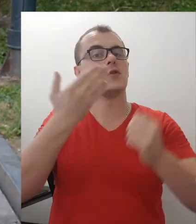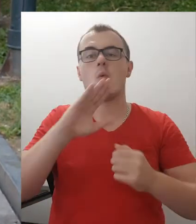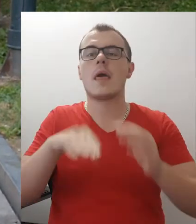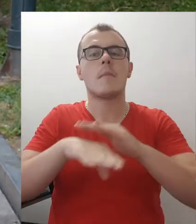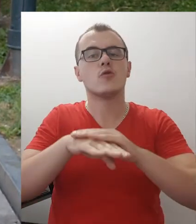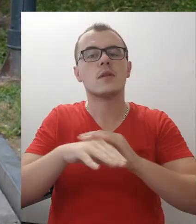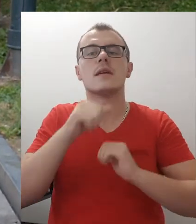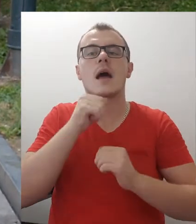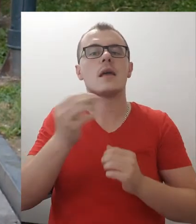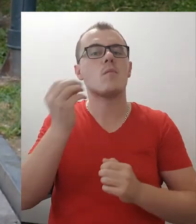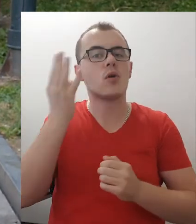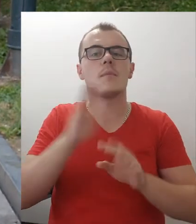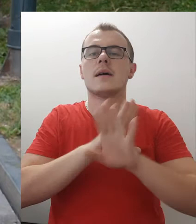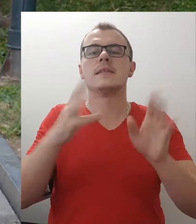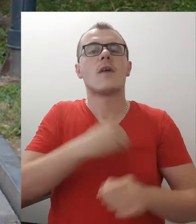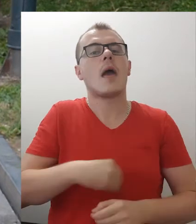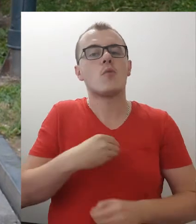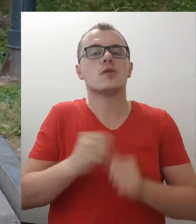all emotions are kept for a safe private place.